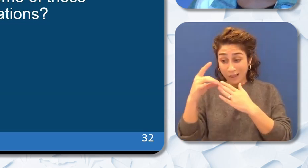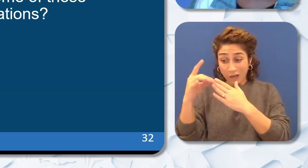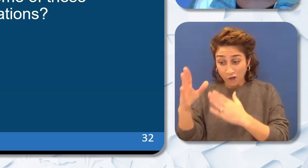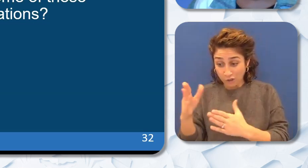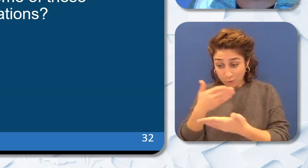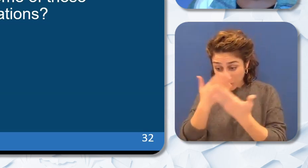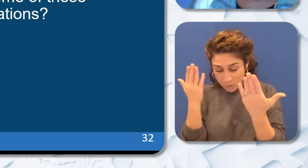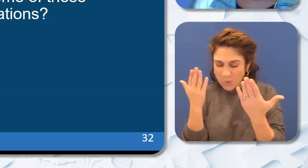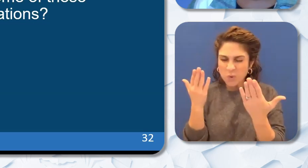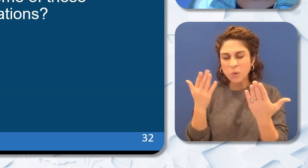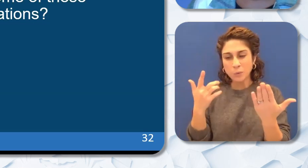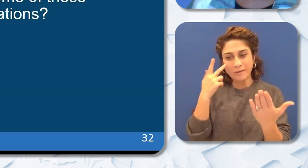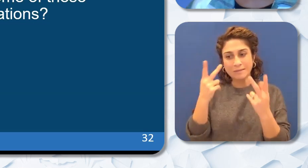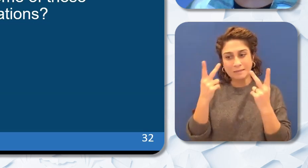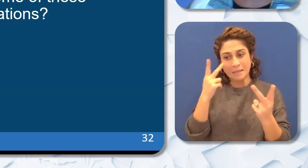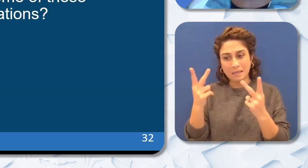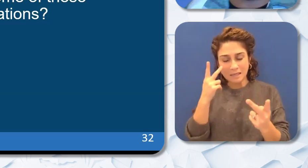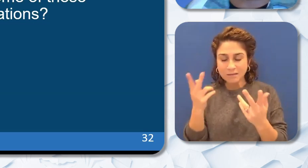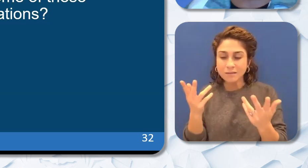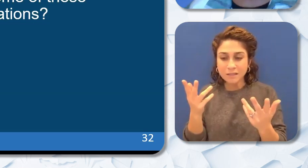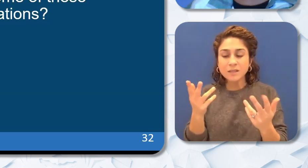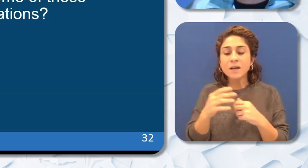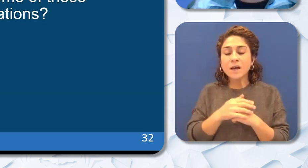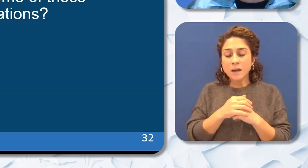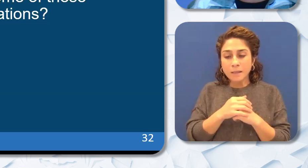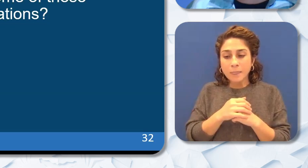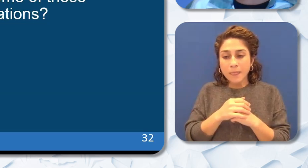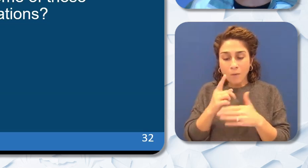into professional learning through grants and programs like our educator effectiveness funds our